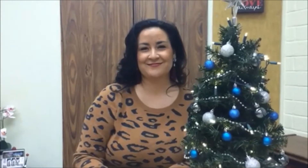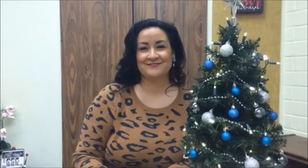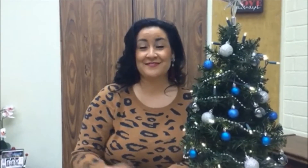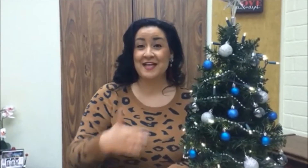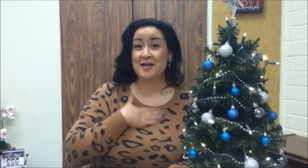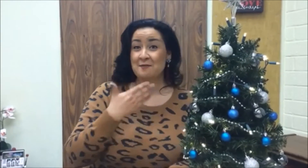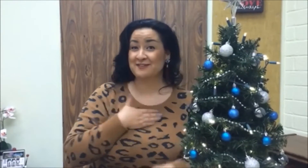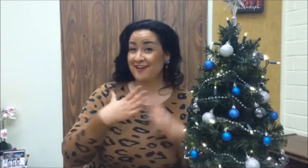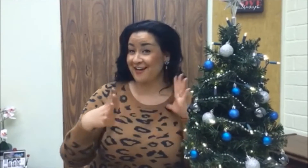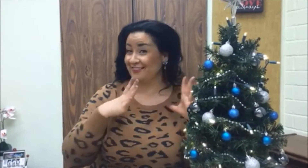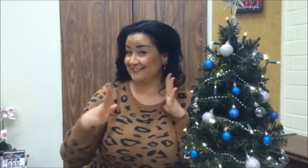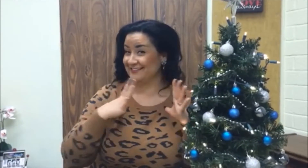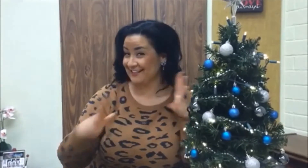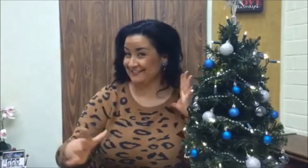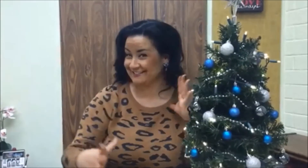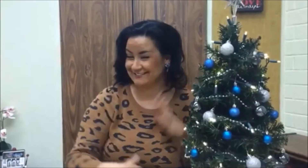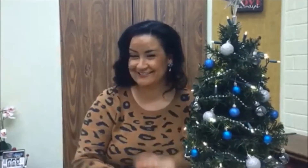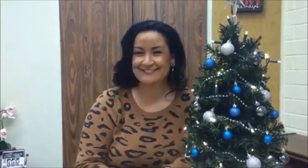¡Felices Fiestas! Happy Holidays!